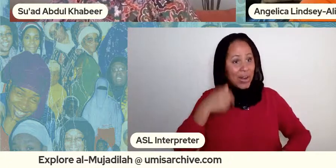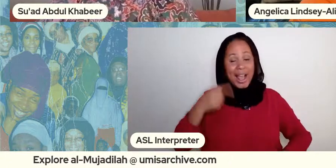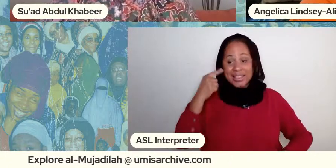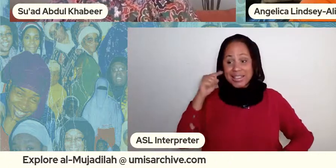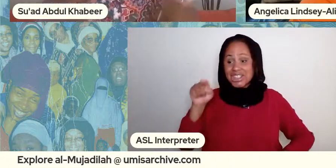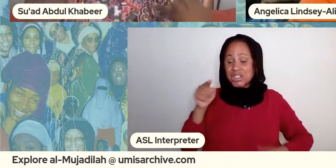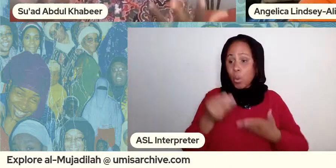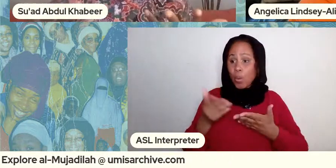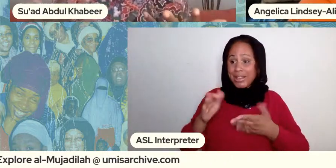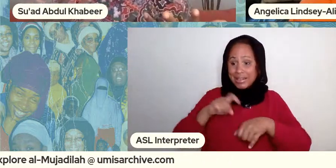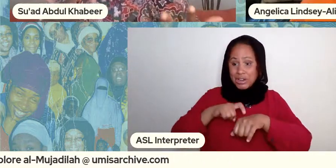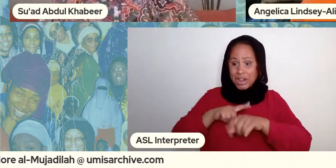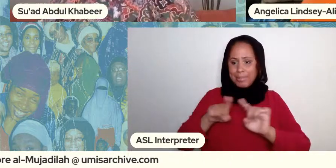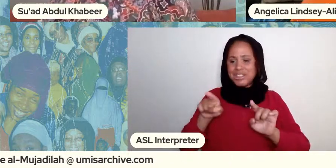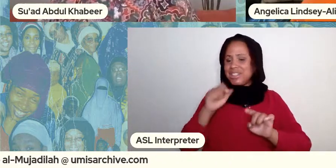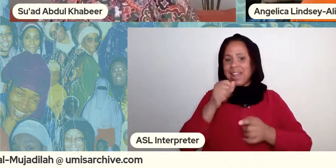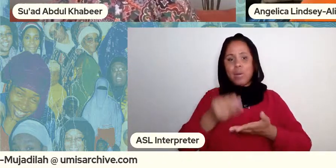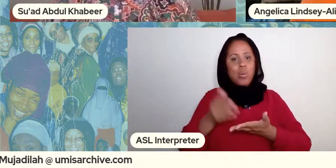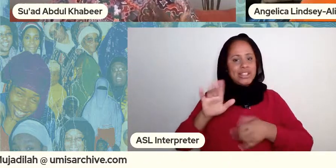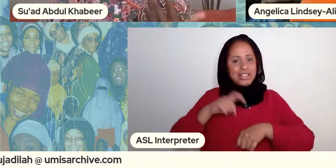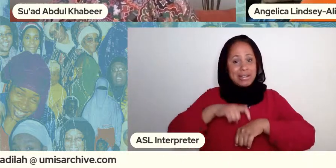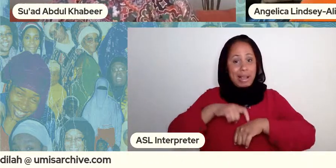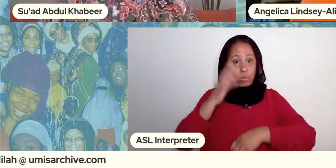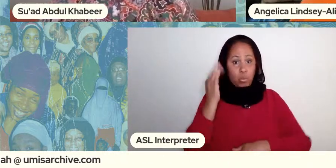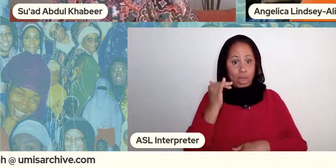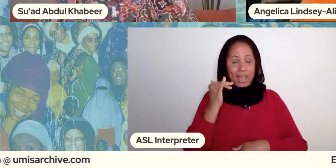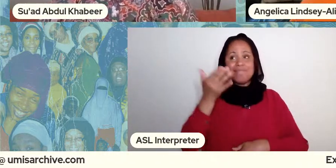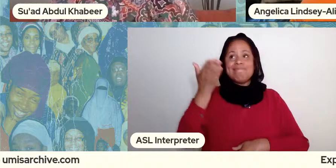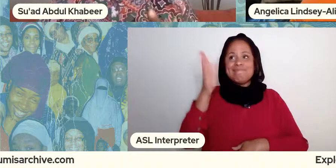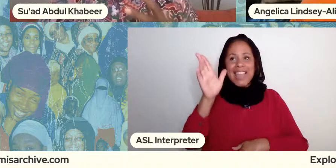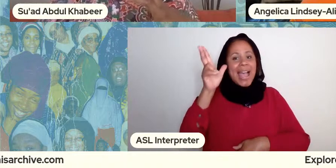time right because she's heard and so it was really important to me then to sort of